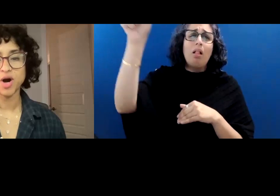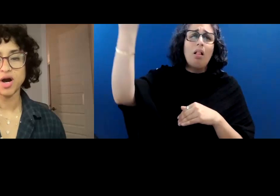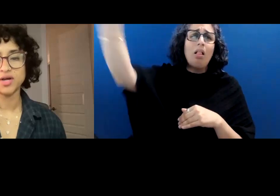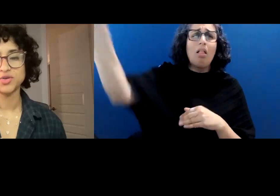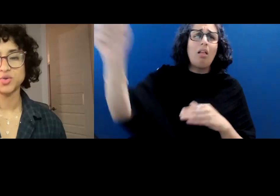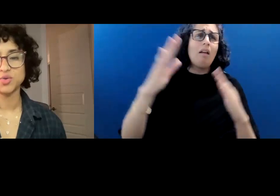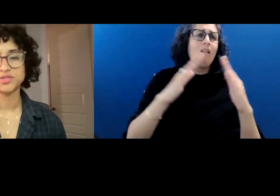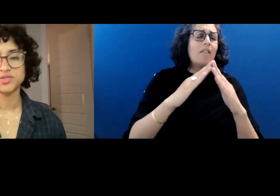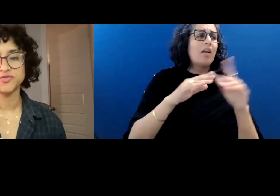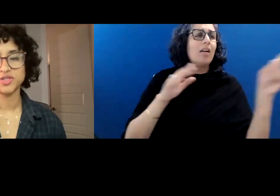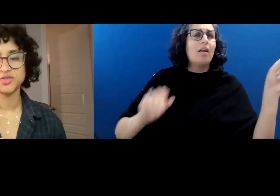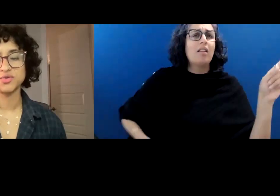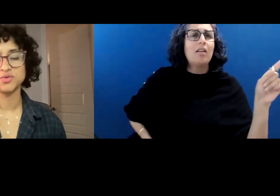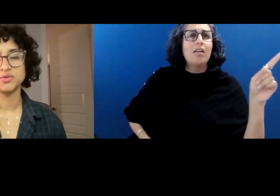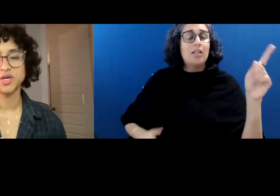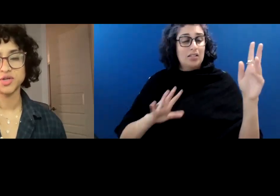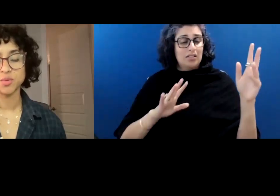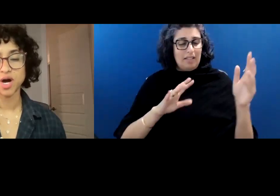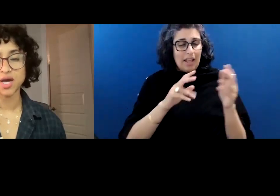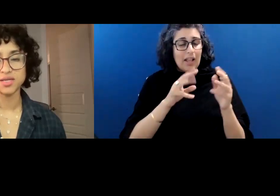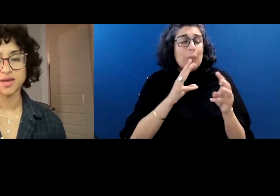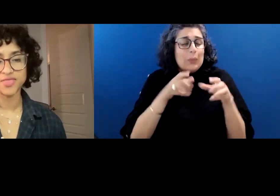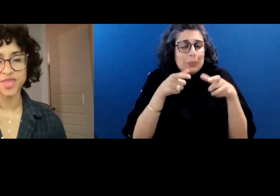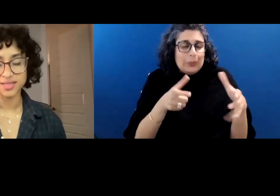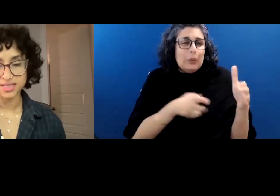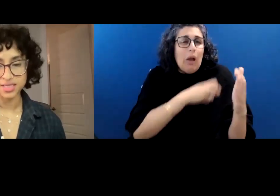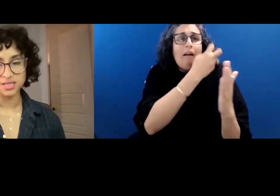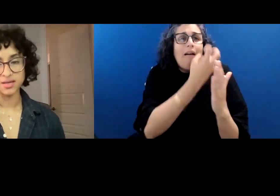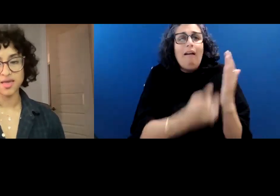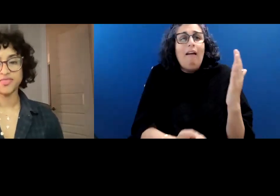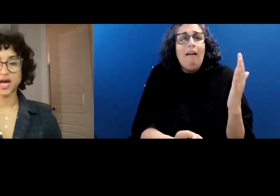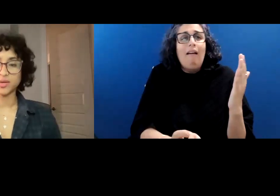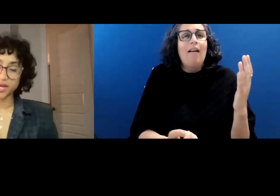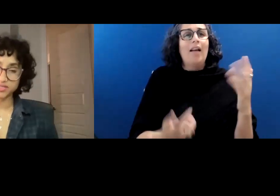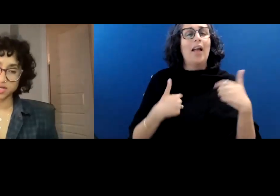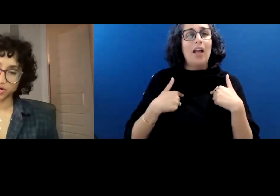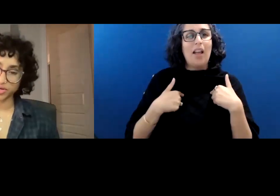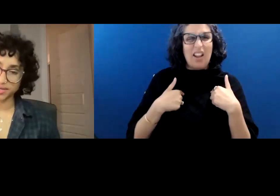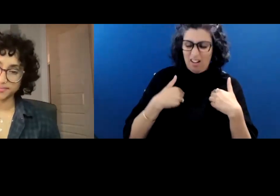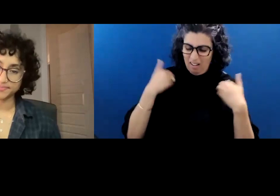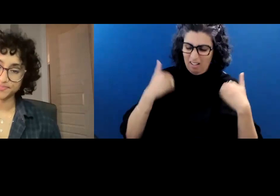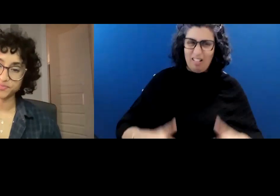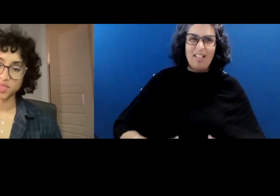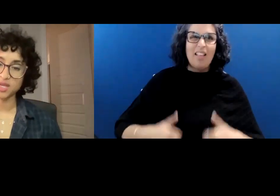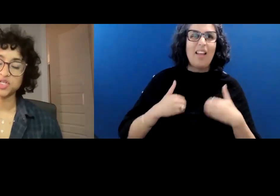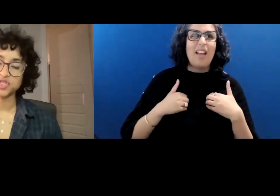The pond you once dove into, your body that lean, that rice hungry